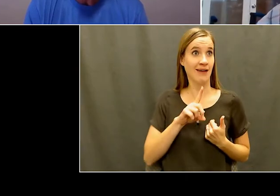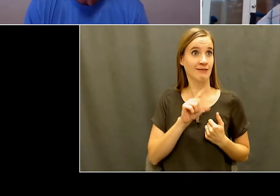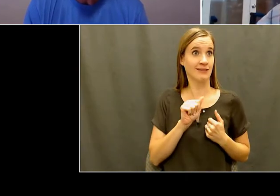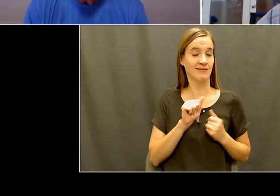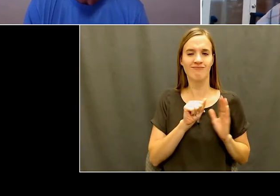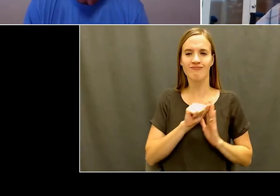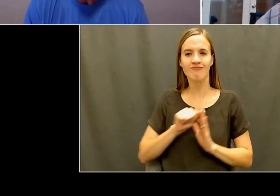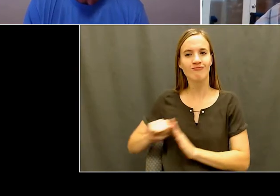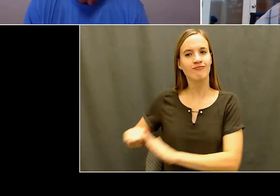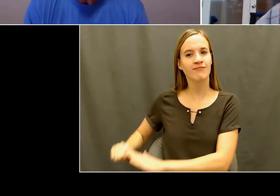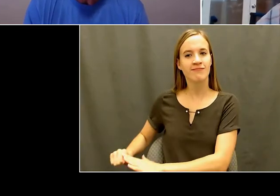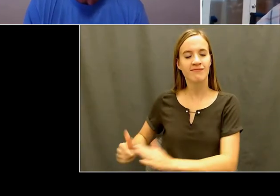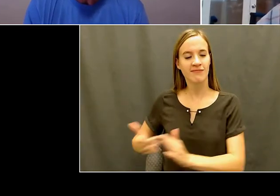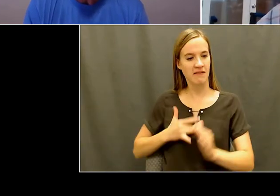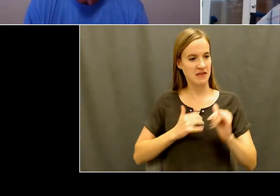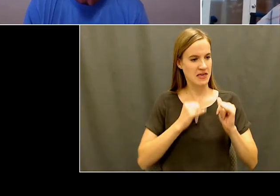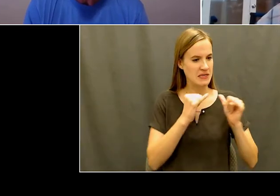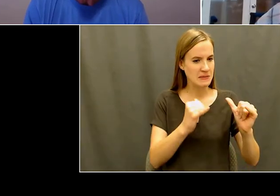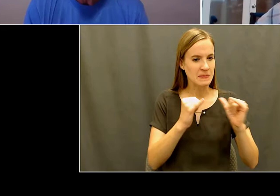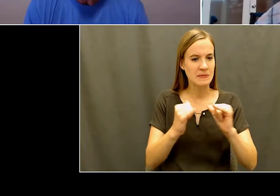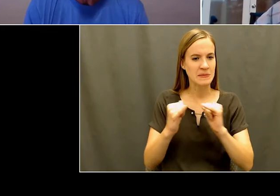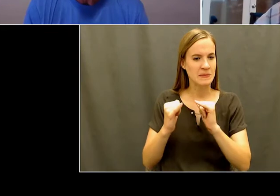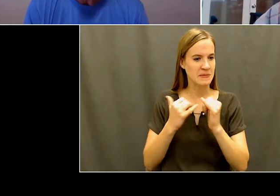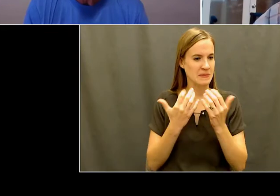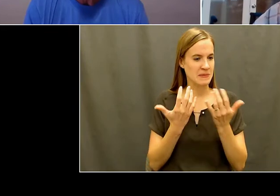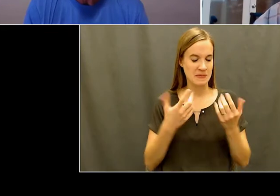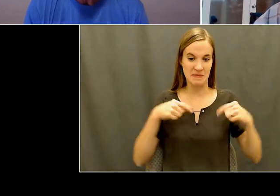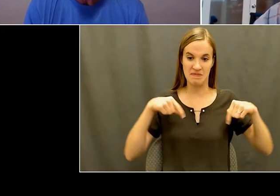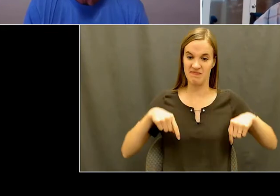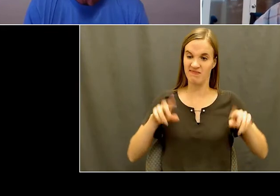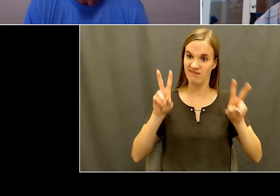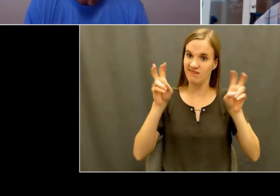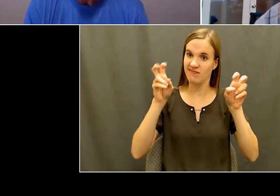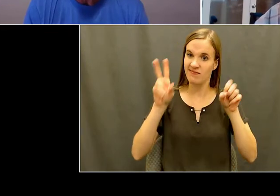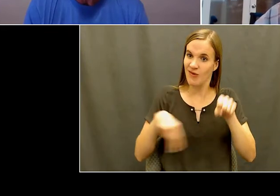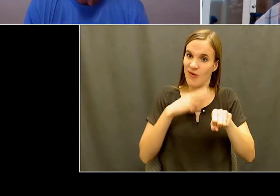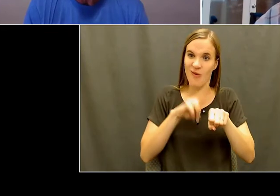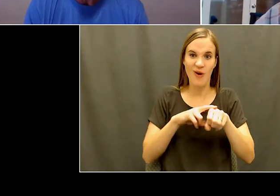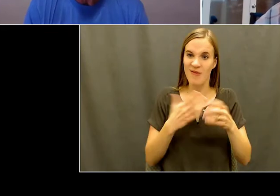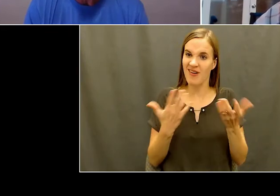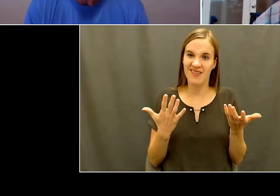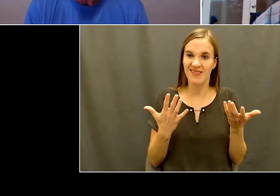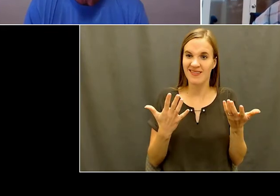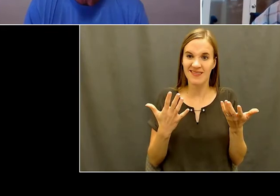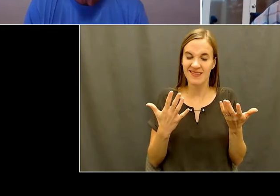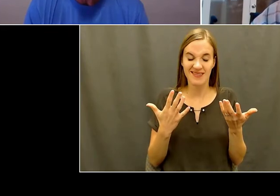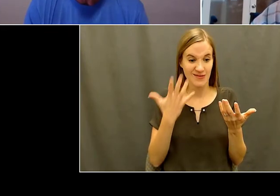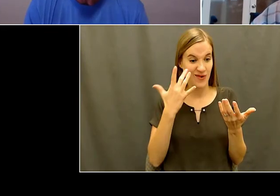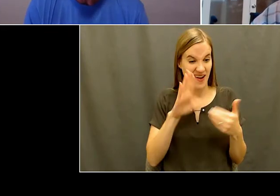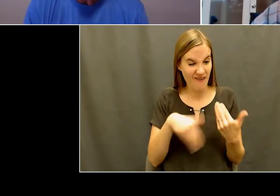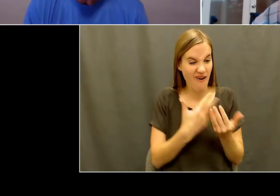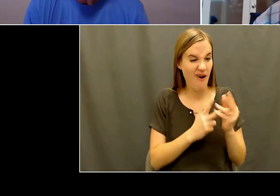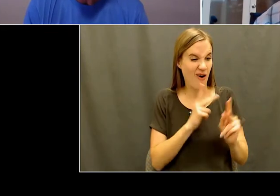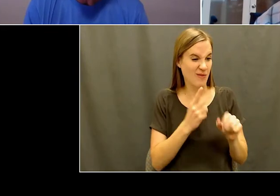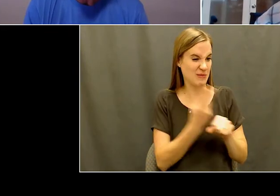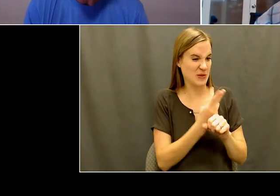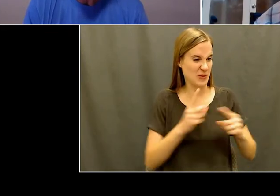everybody around you is the same, where they're all dealing with something. And was that what you found? And